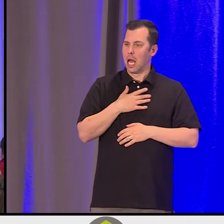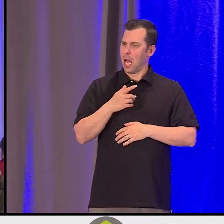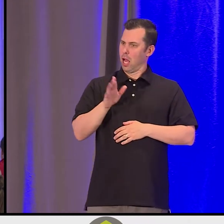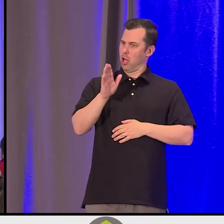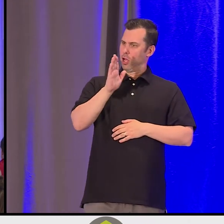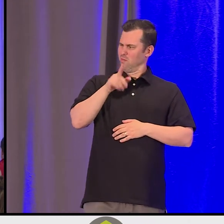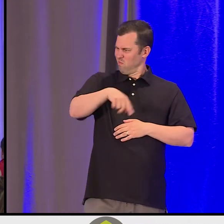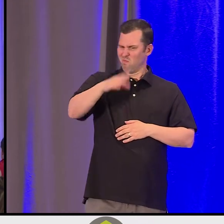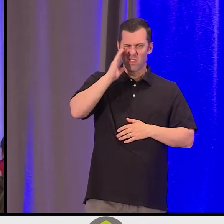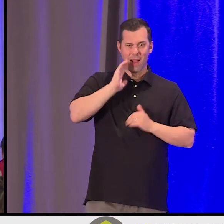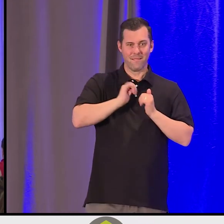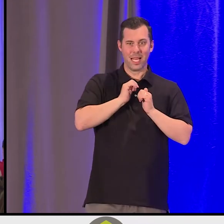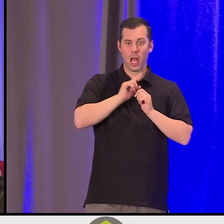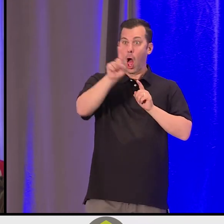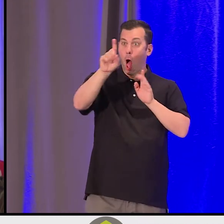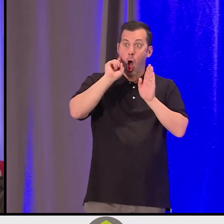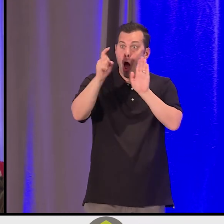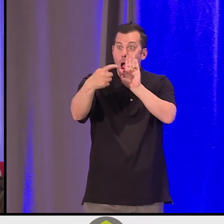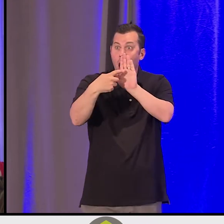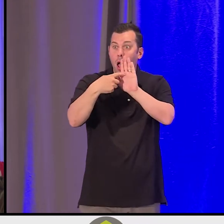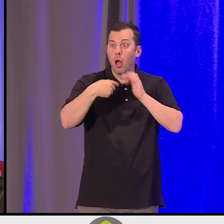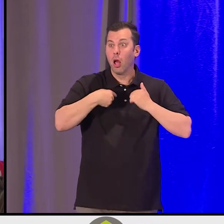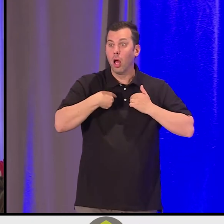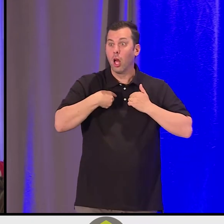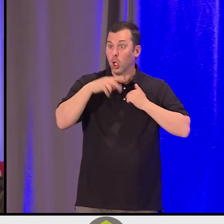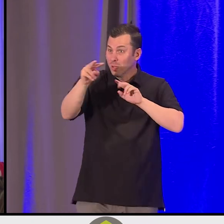And then to think about, "Well, how can I see someone else?"